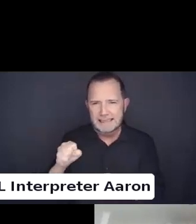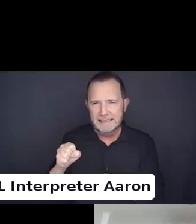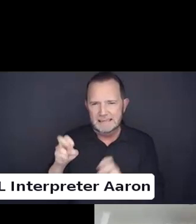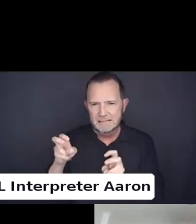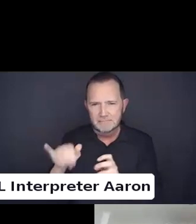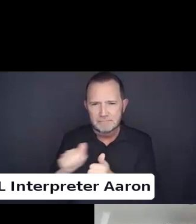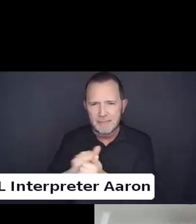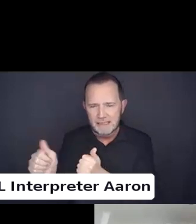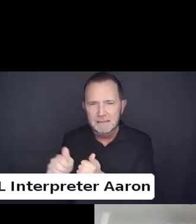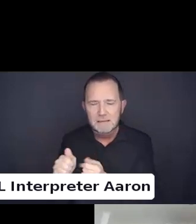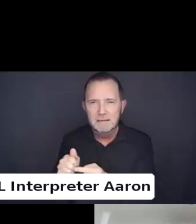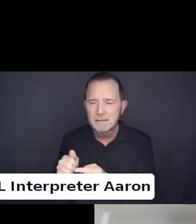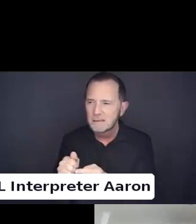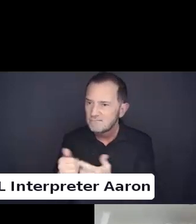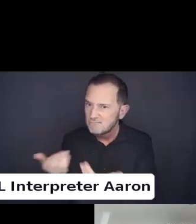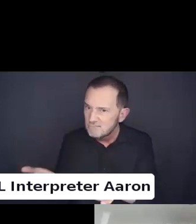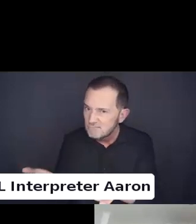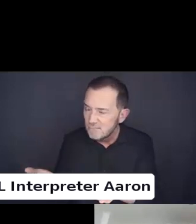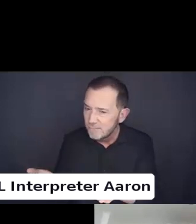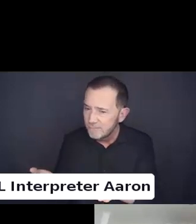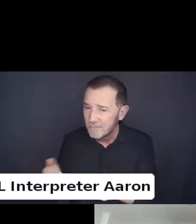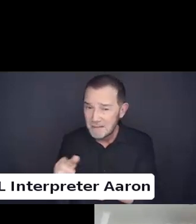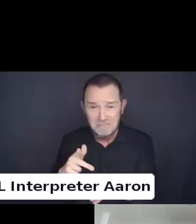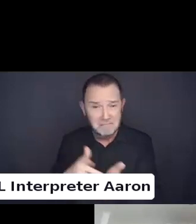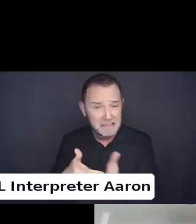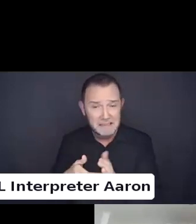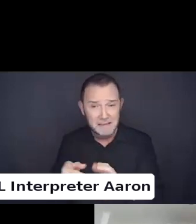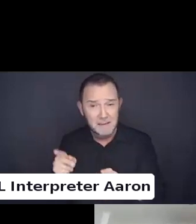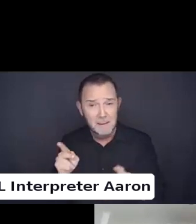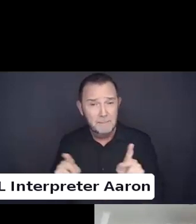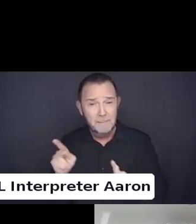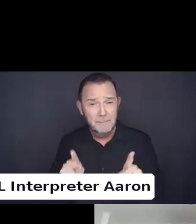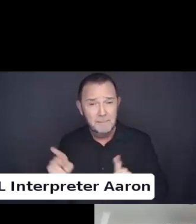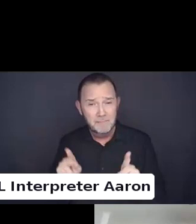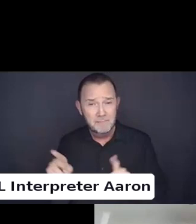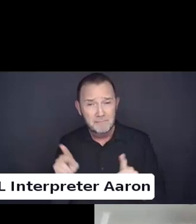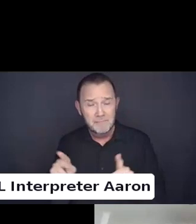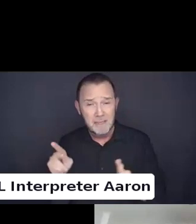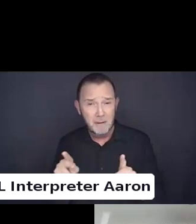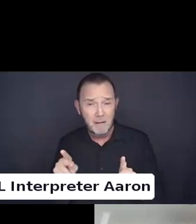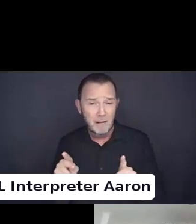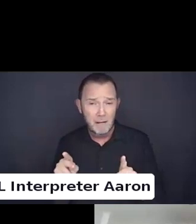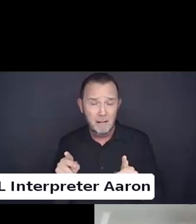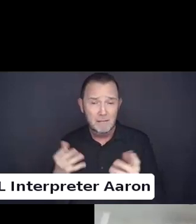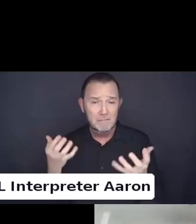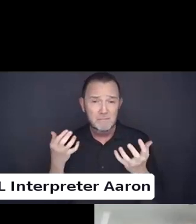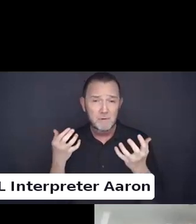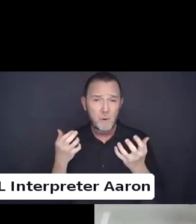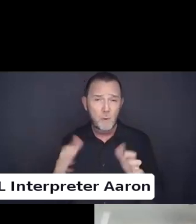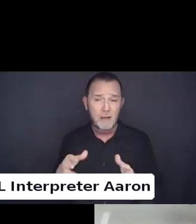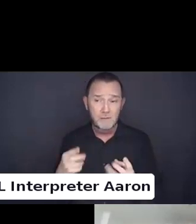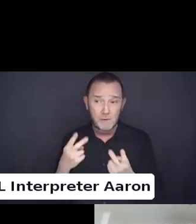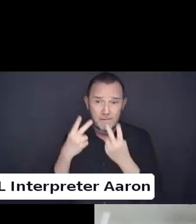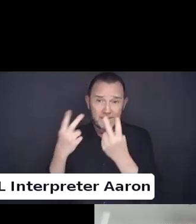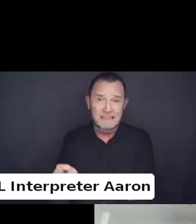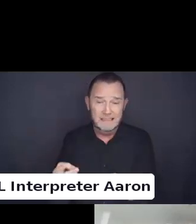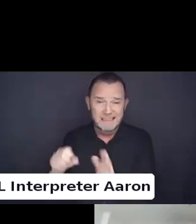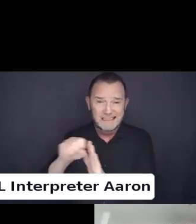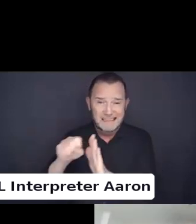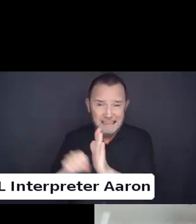/willingness to access/visit Sion facilities in light of the possibility that this act